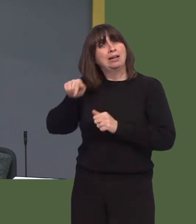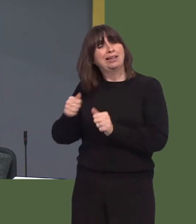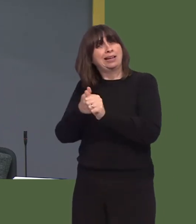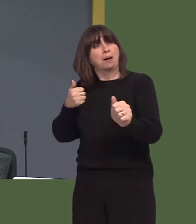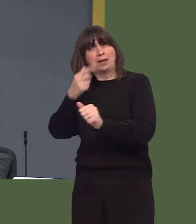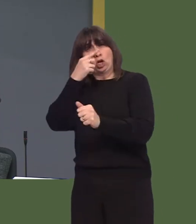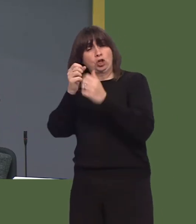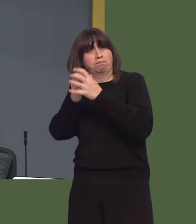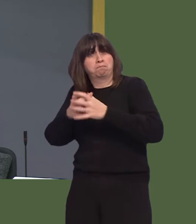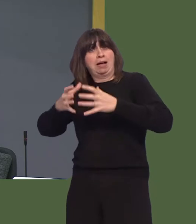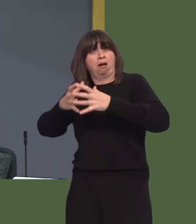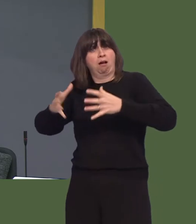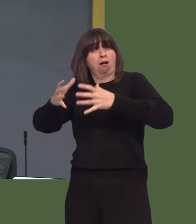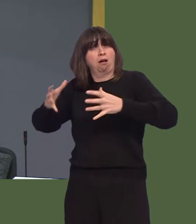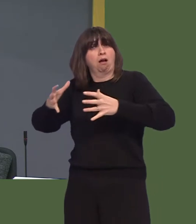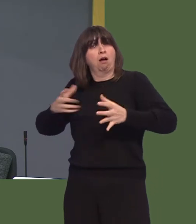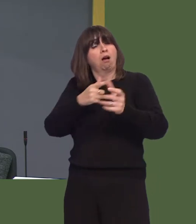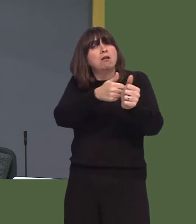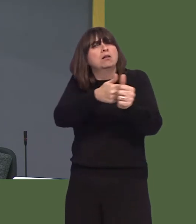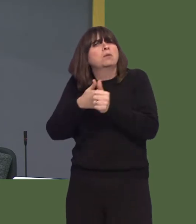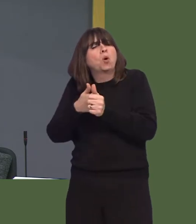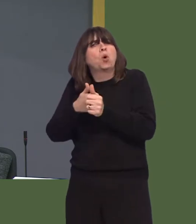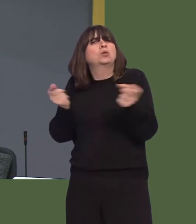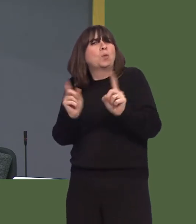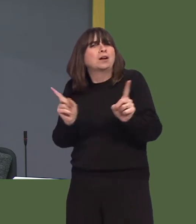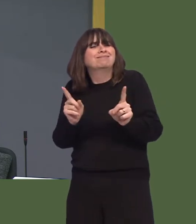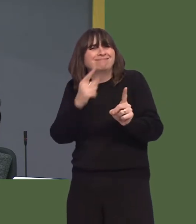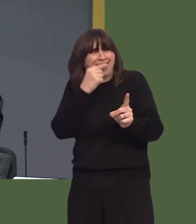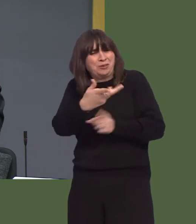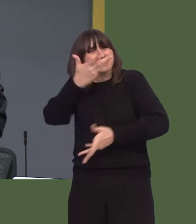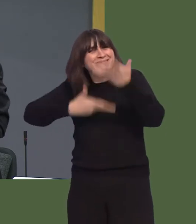for growth, the actual details of the support that is actually being given to that company,